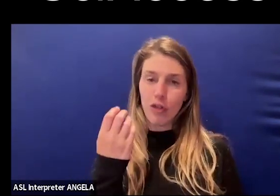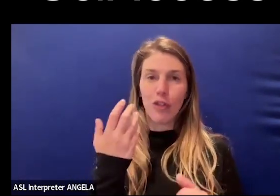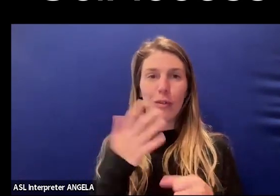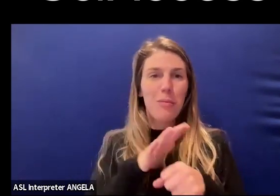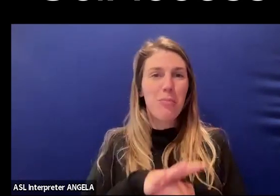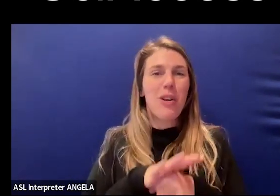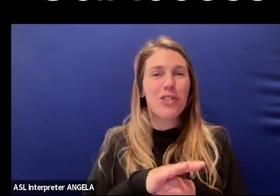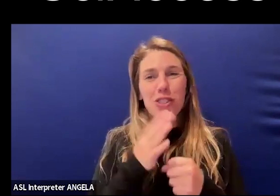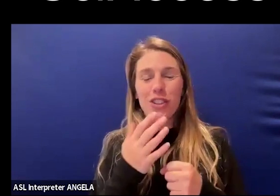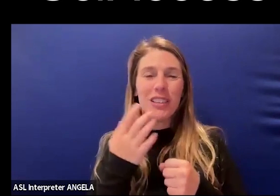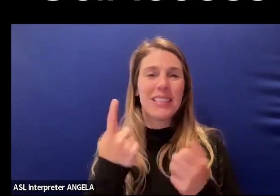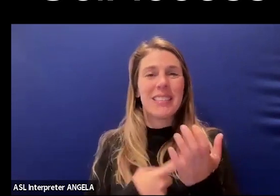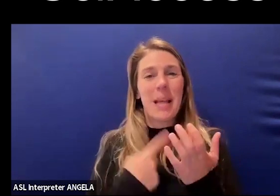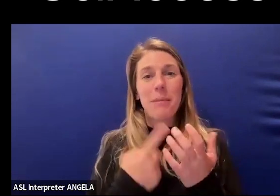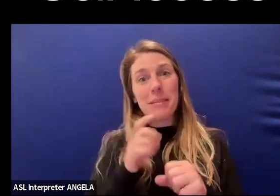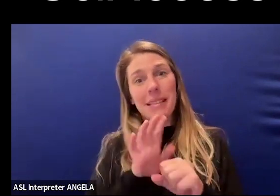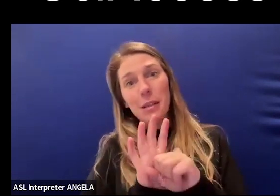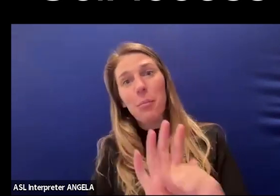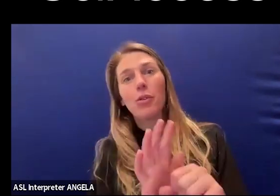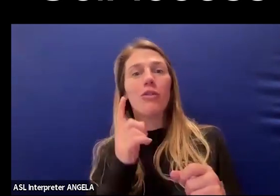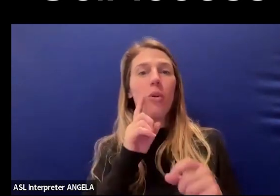that is sometimes needed for departments